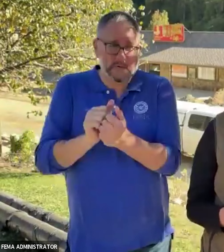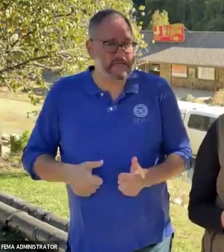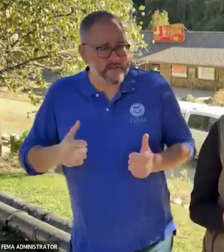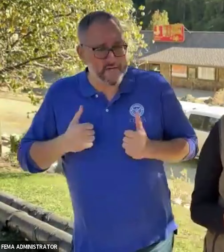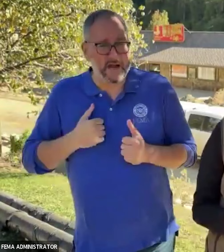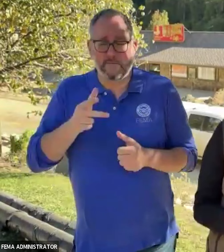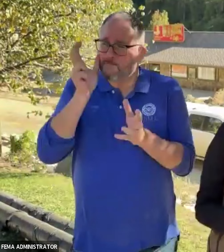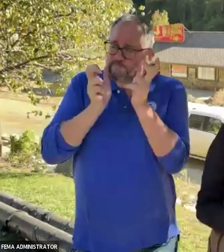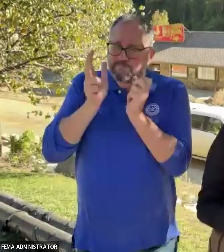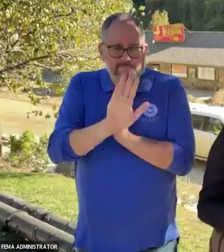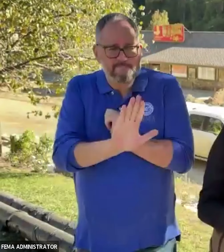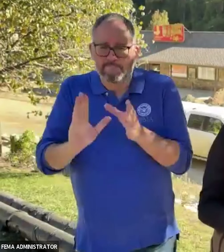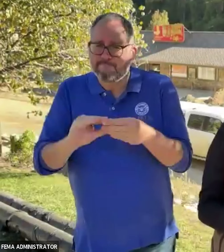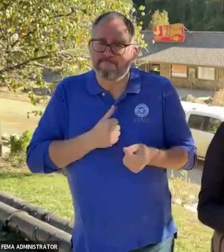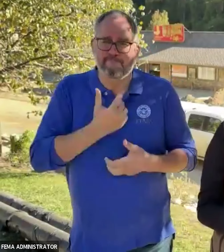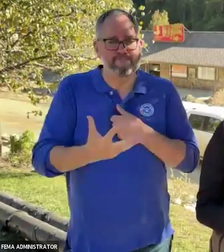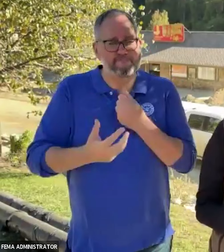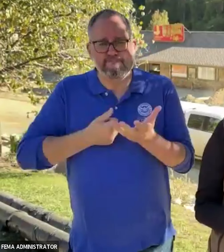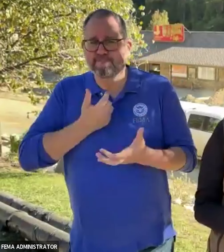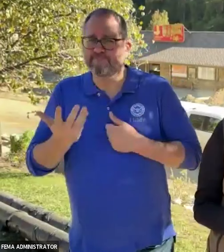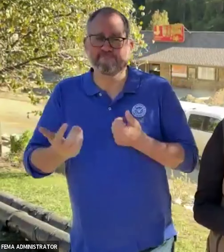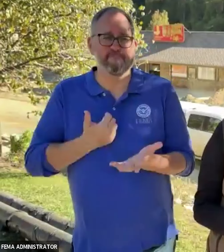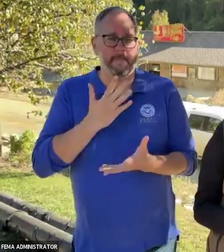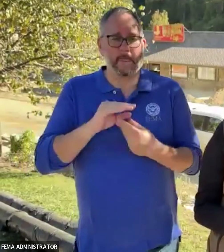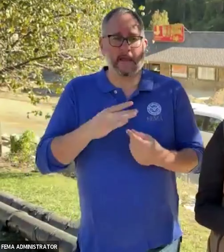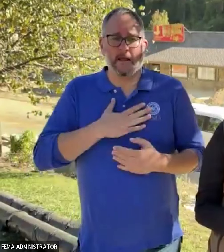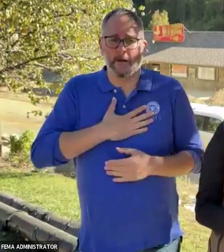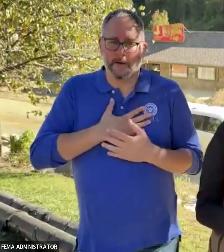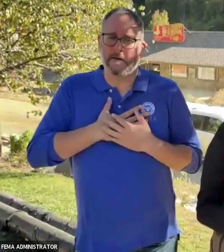But these are stories that embody grace, strength and resilience.